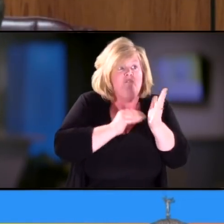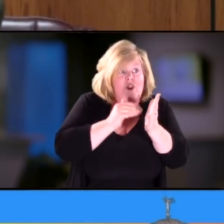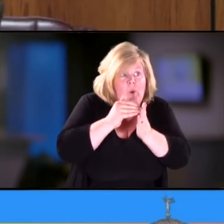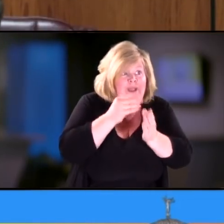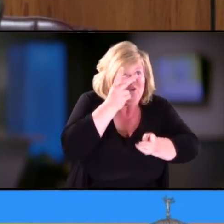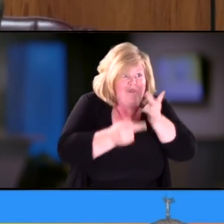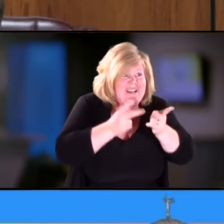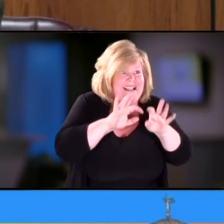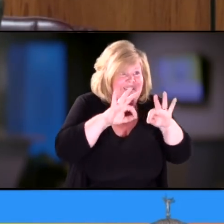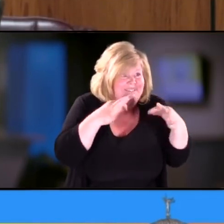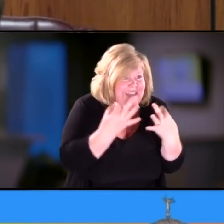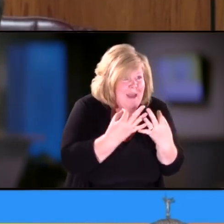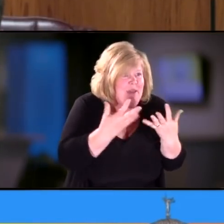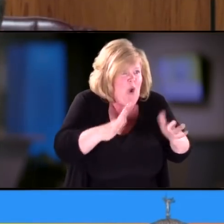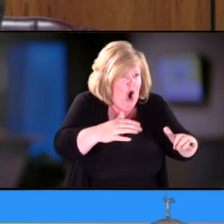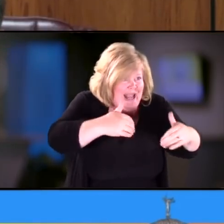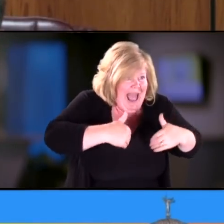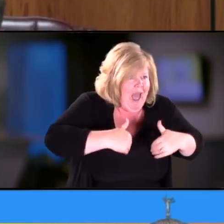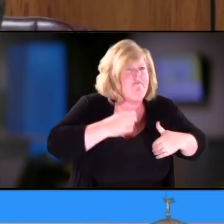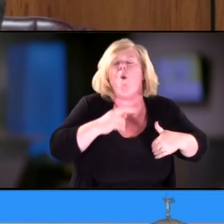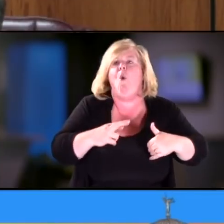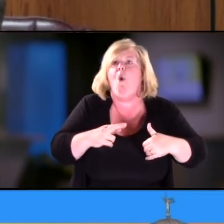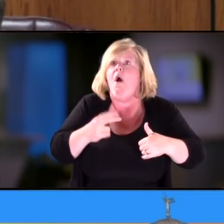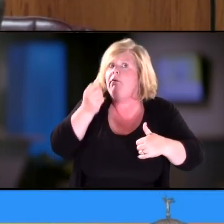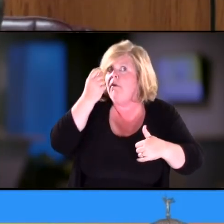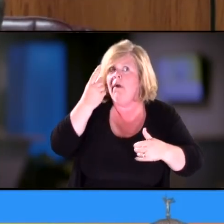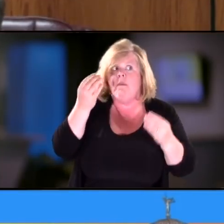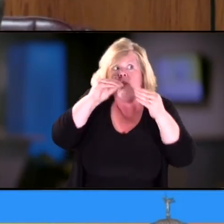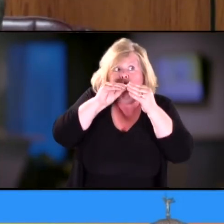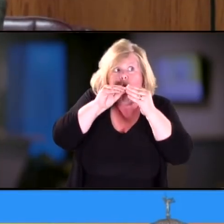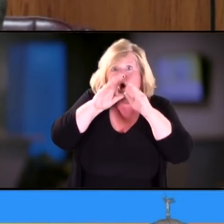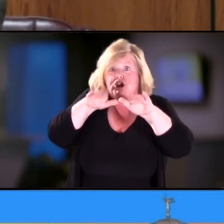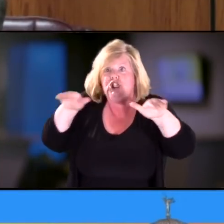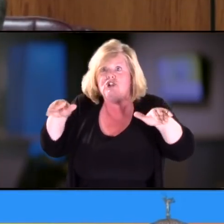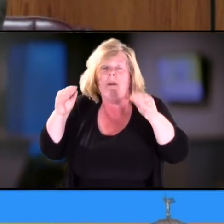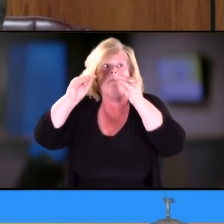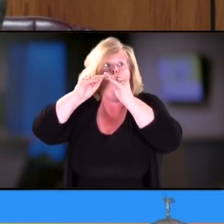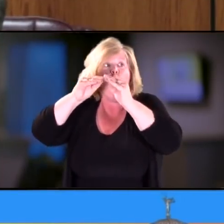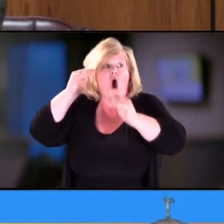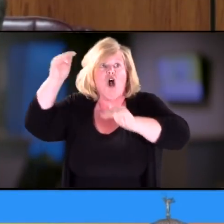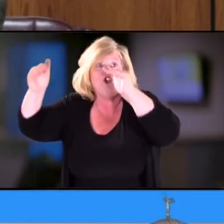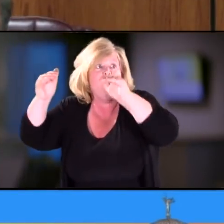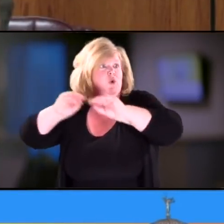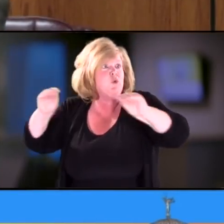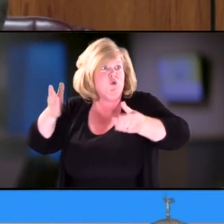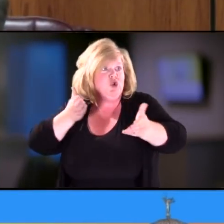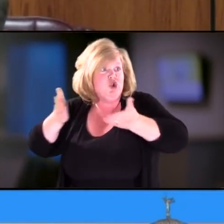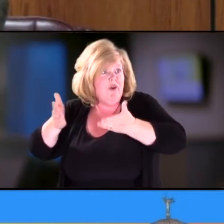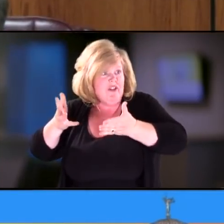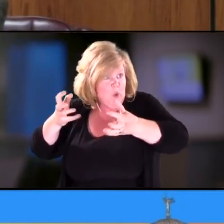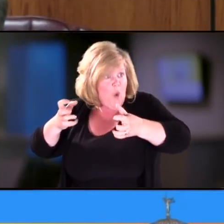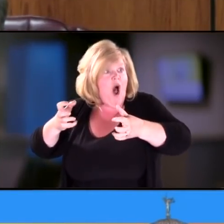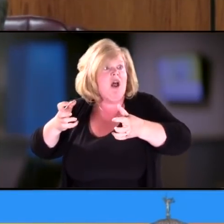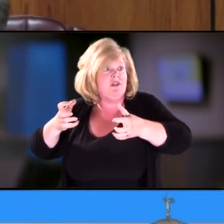or there's more children that are out there or even adults that need, that aren't getting any teachers.